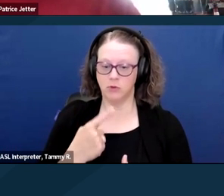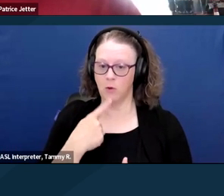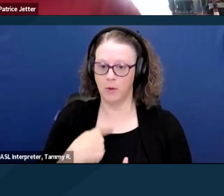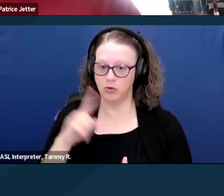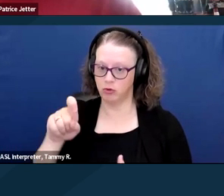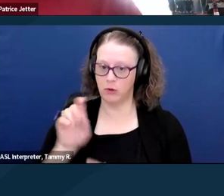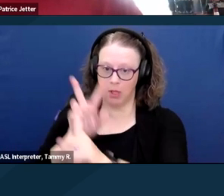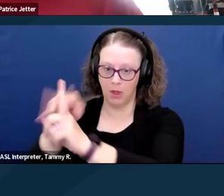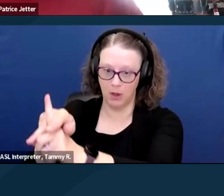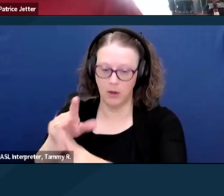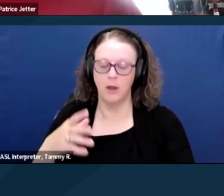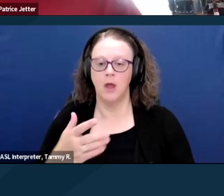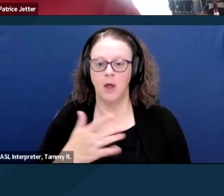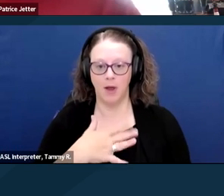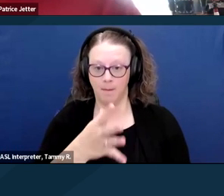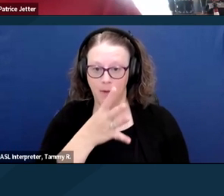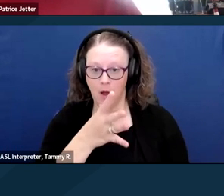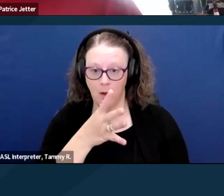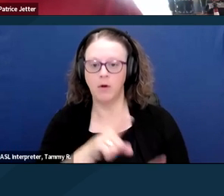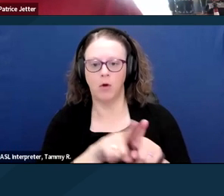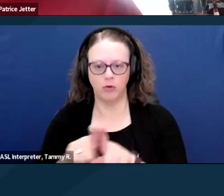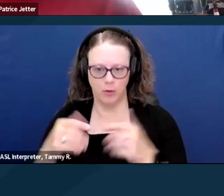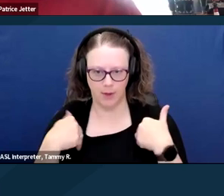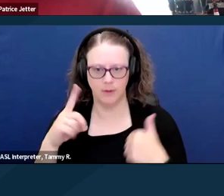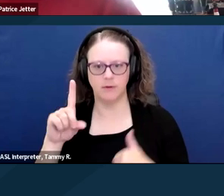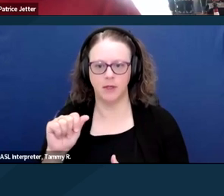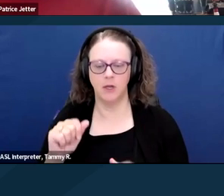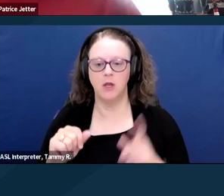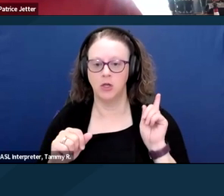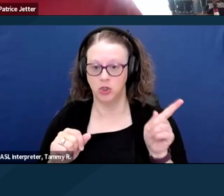My mom also had a disability and she was getting SSI too.